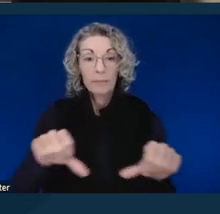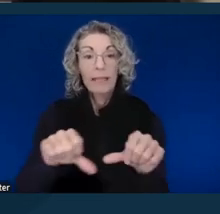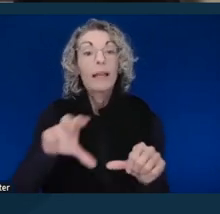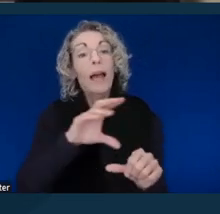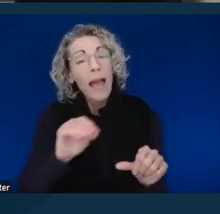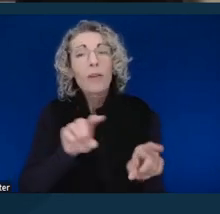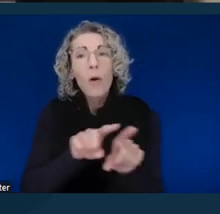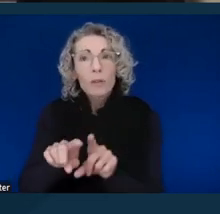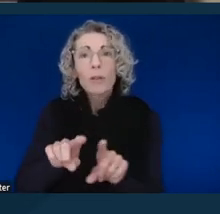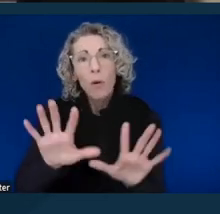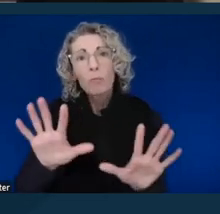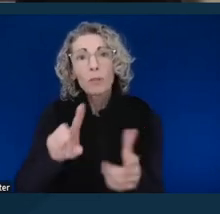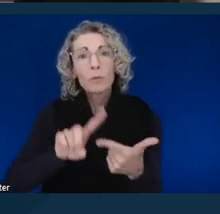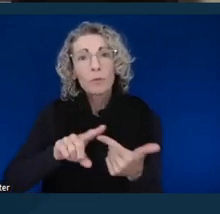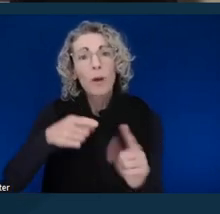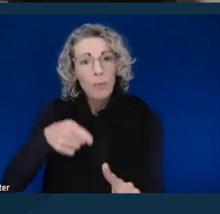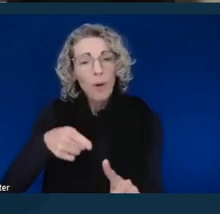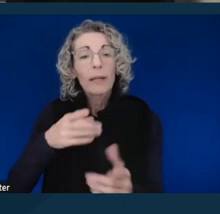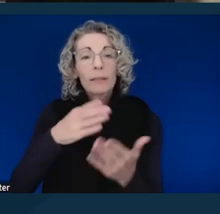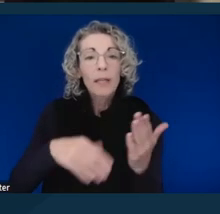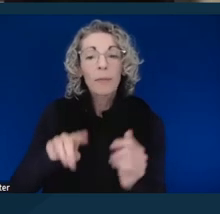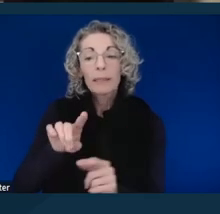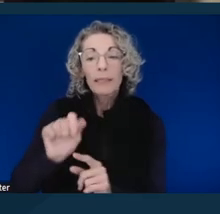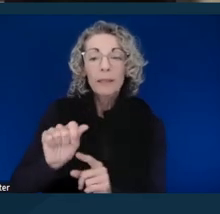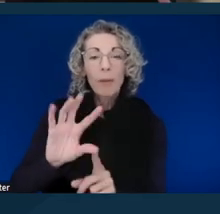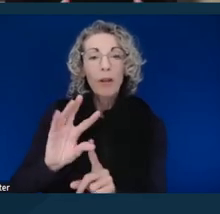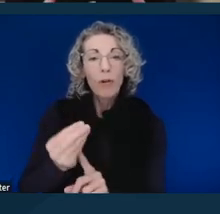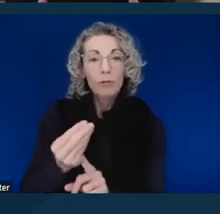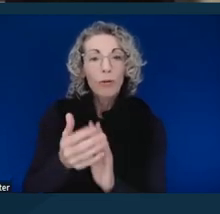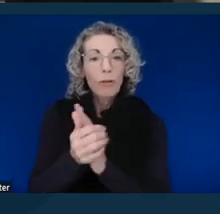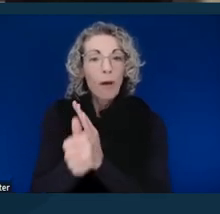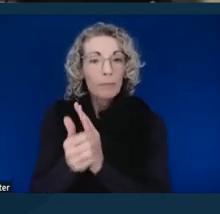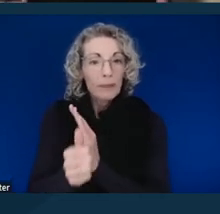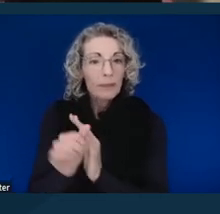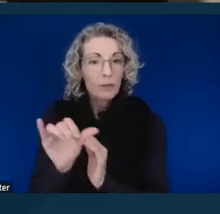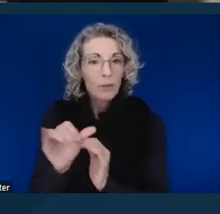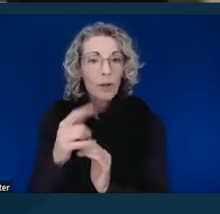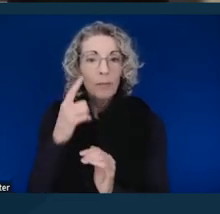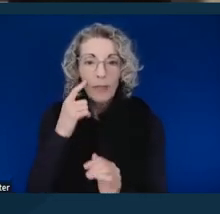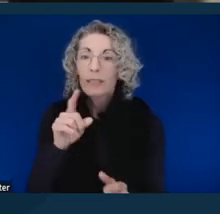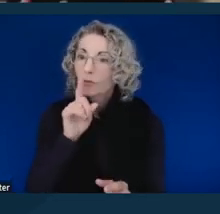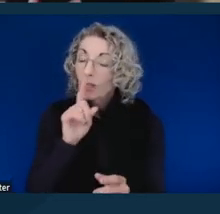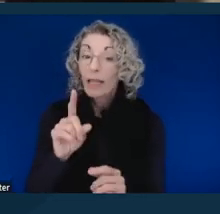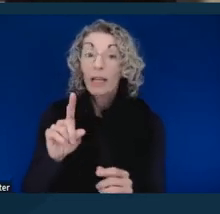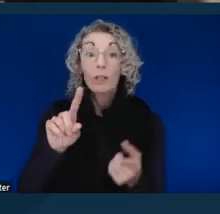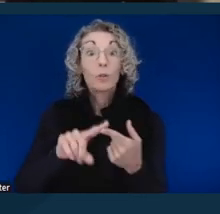some disability cultural competency along with that, because awareness is a crucial part to understanding